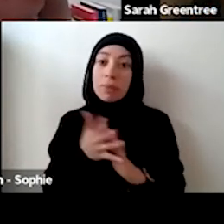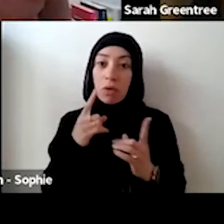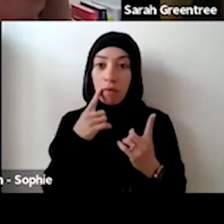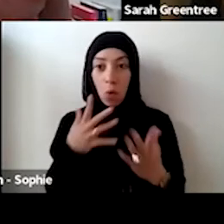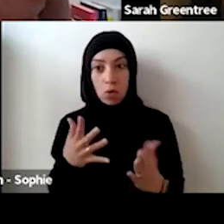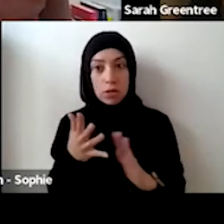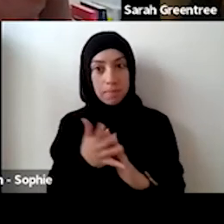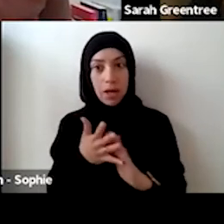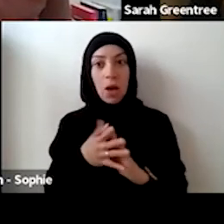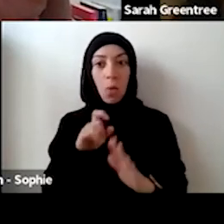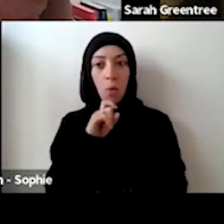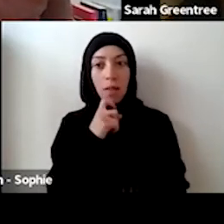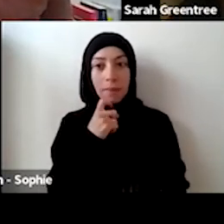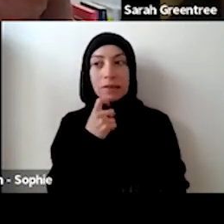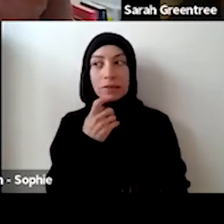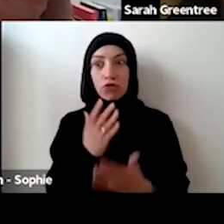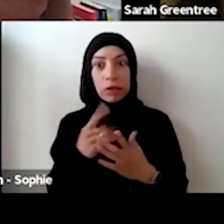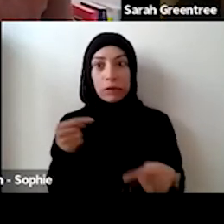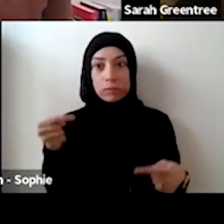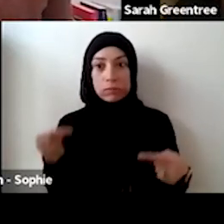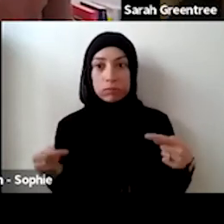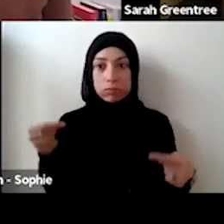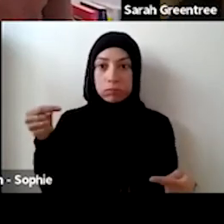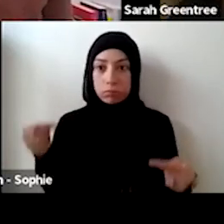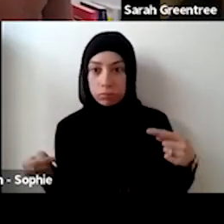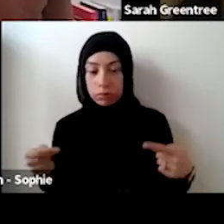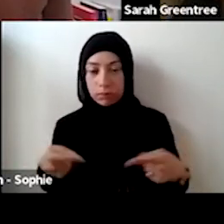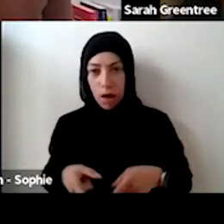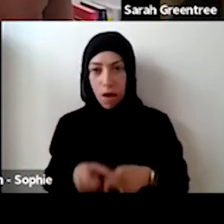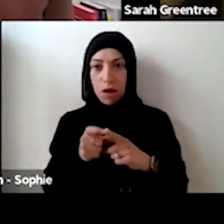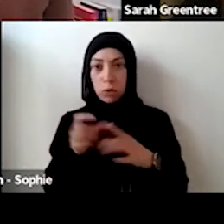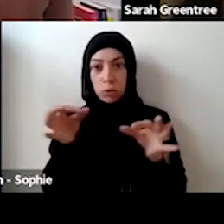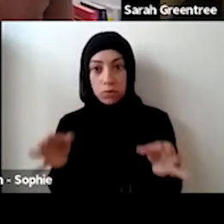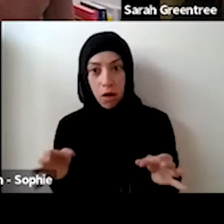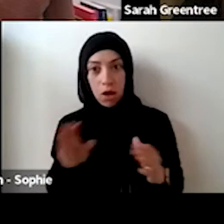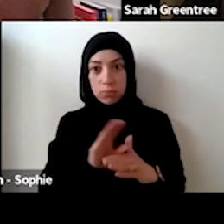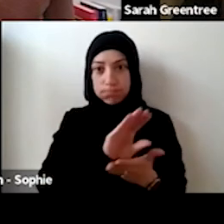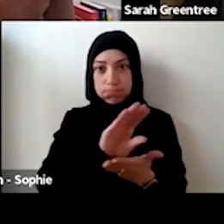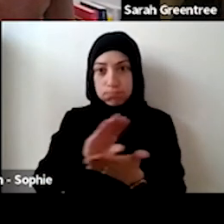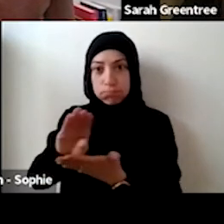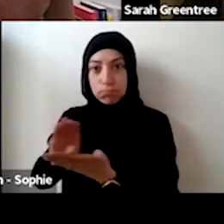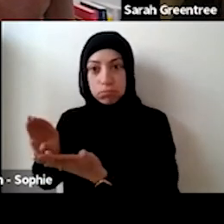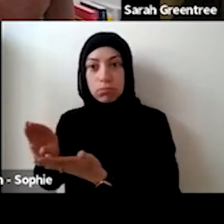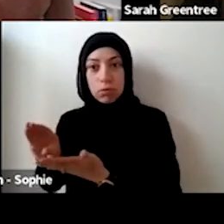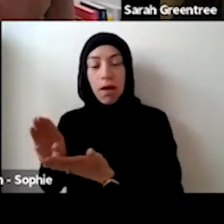there isn't any extra funding coming into it, which of course, means that it's going to be extremely competitive, and you know, and and when and when we get through the expression